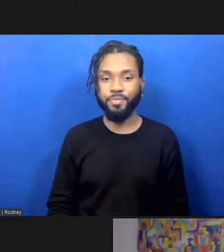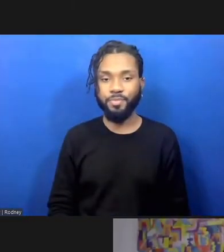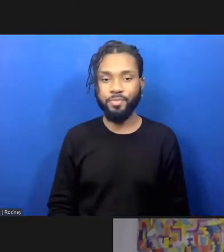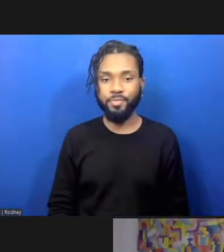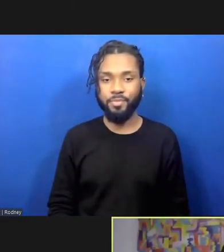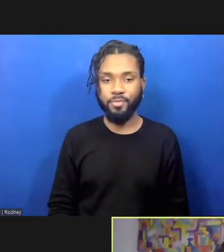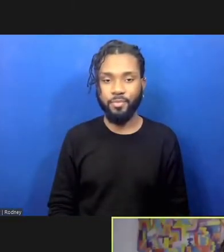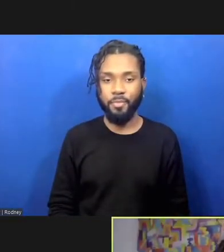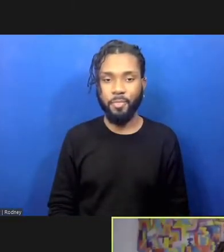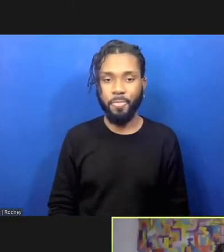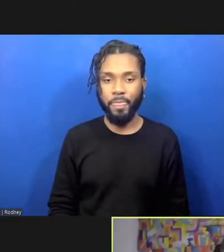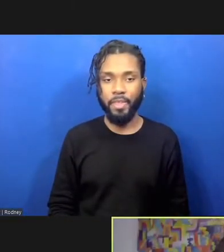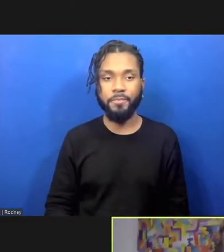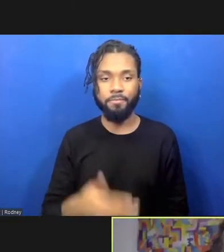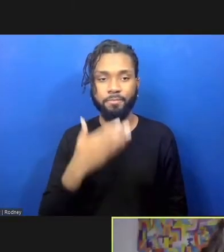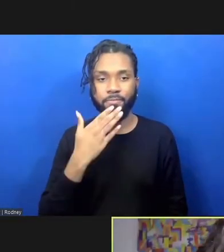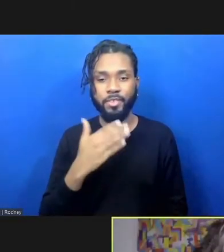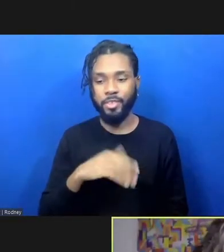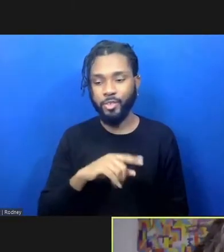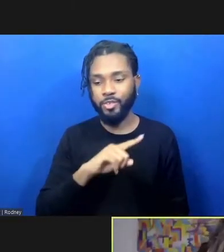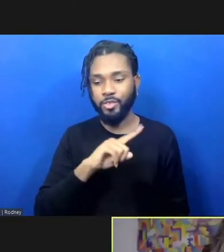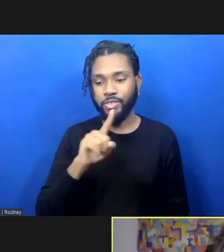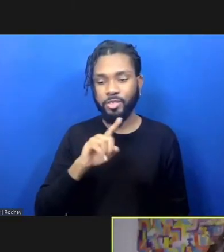Thank you, Zenzele, and thank you for that warm welcome to everyone.